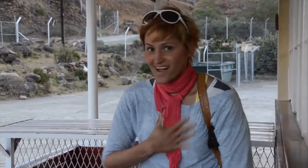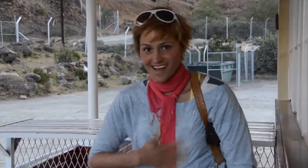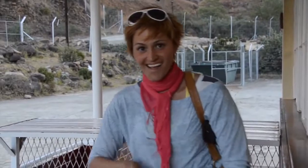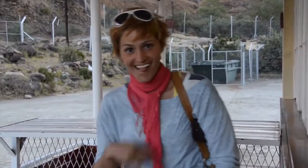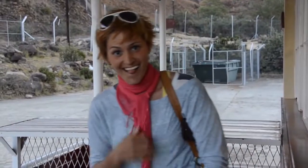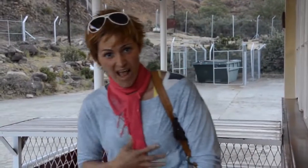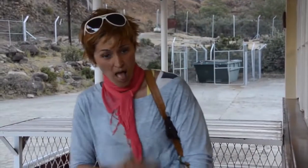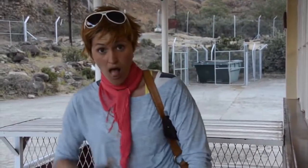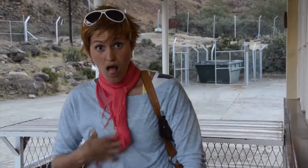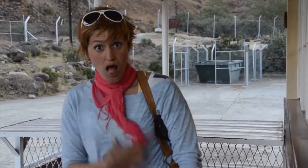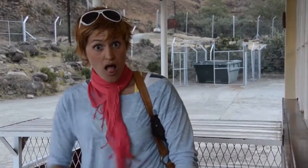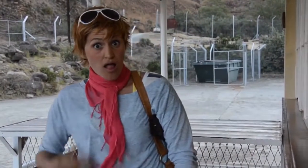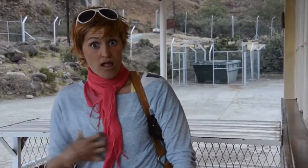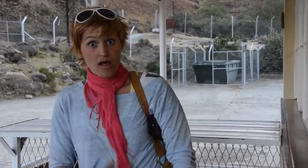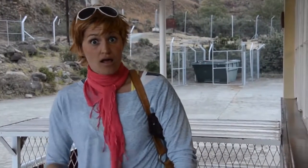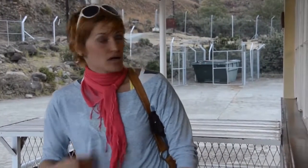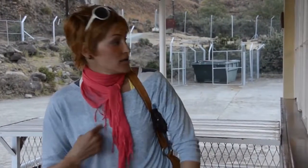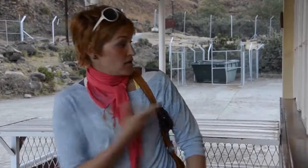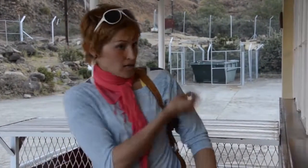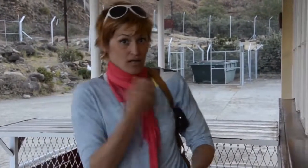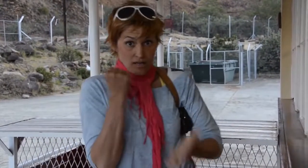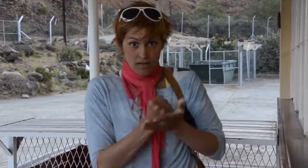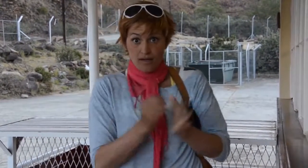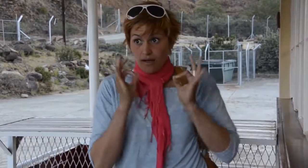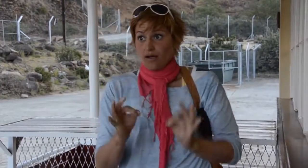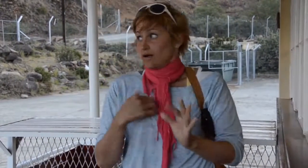I am still feeling nauseous, but am done